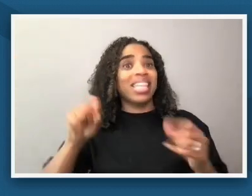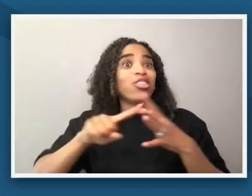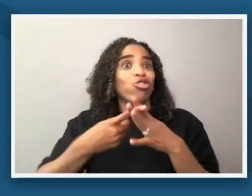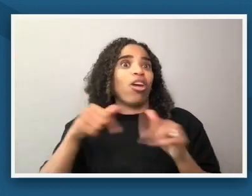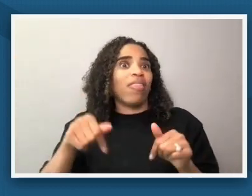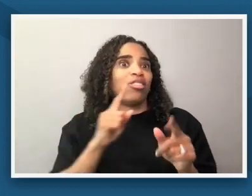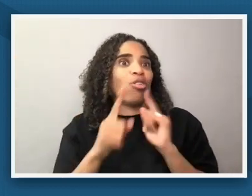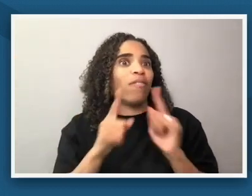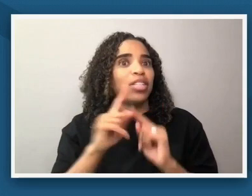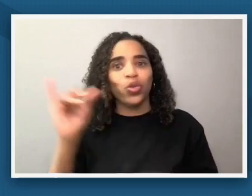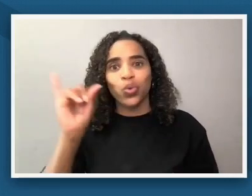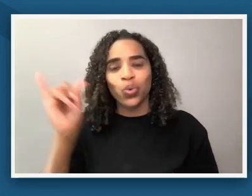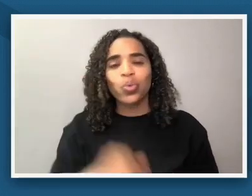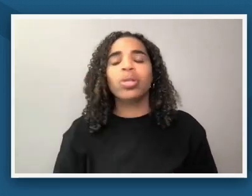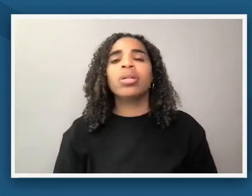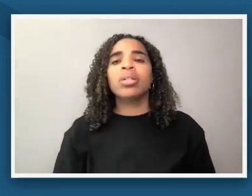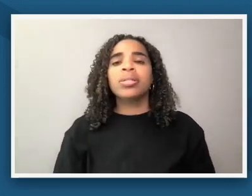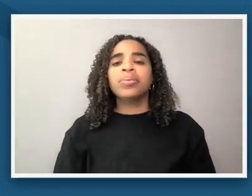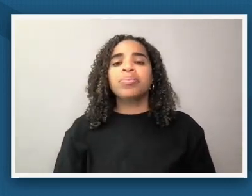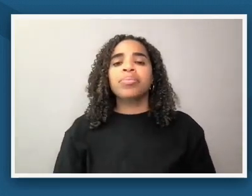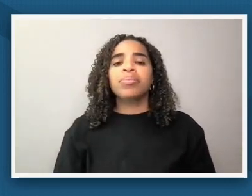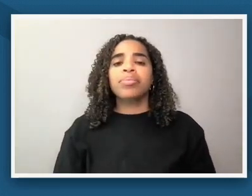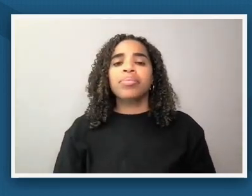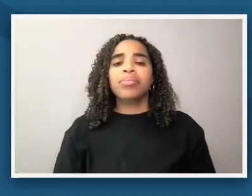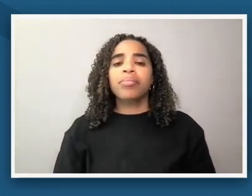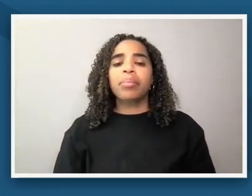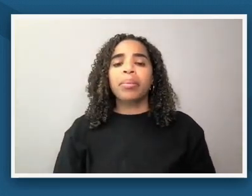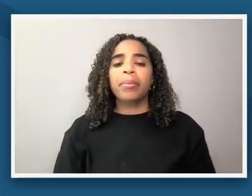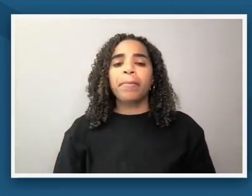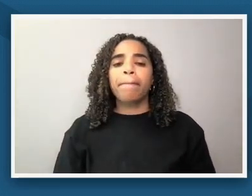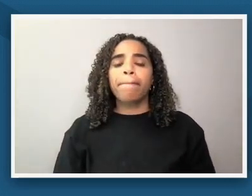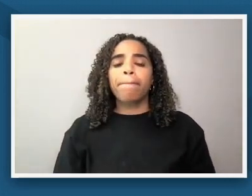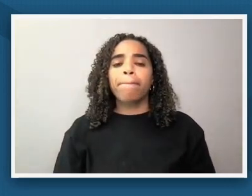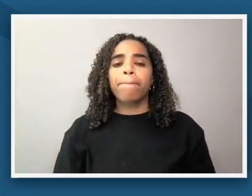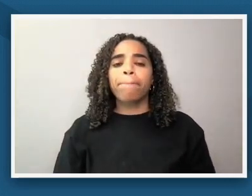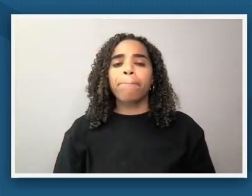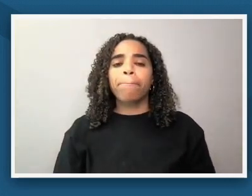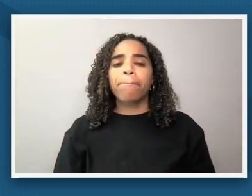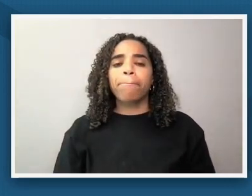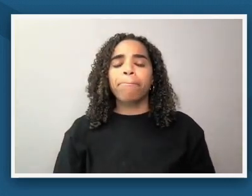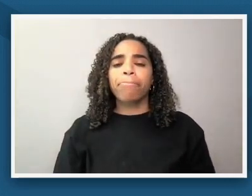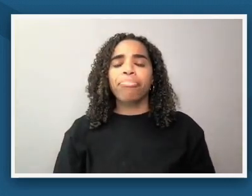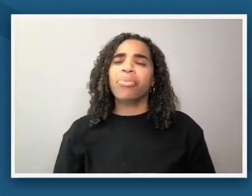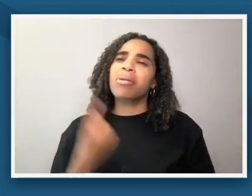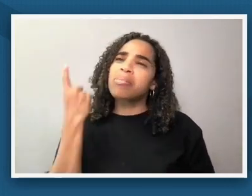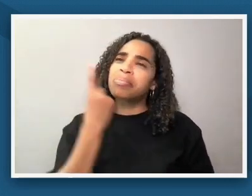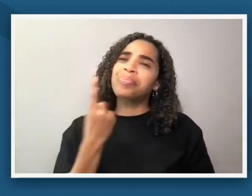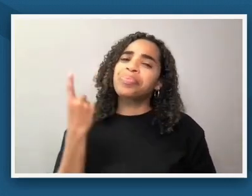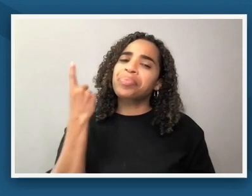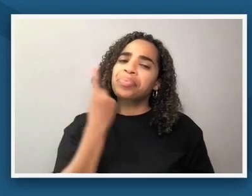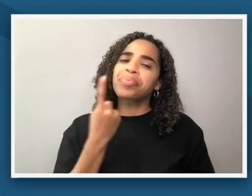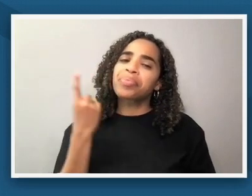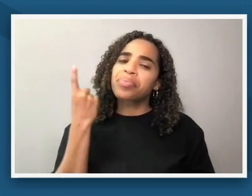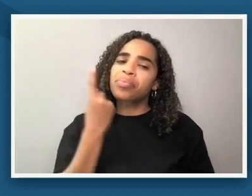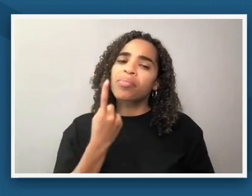students i think sometimes when we use a what might seem